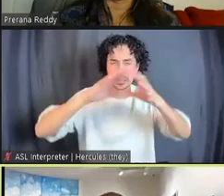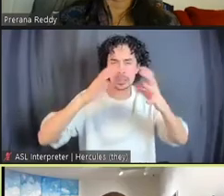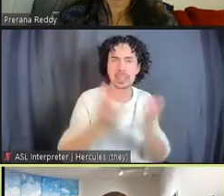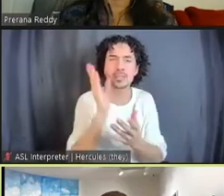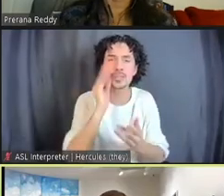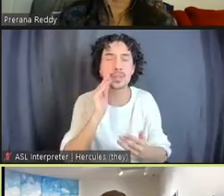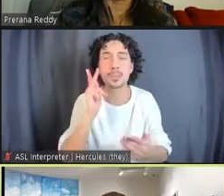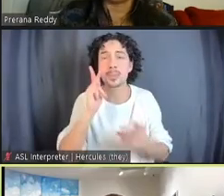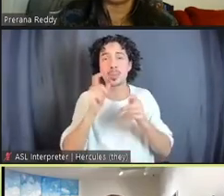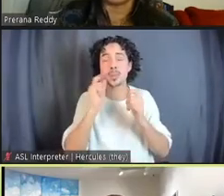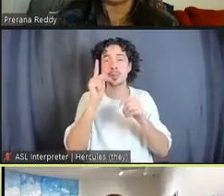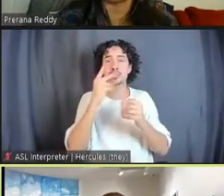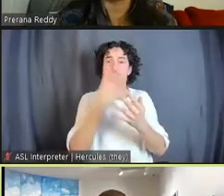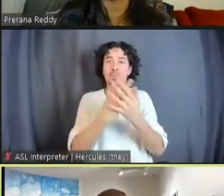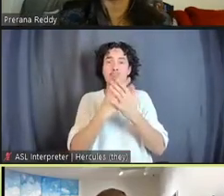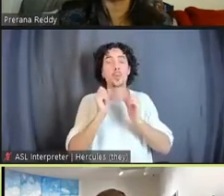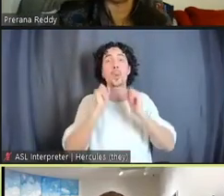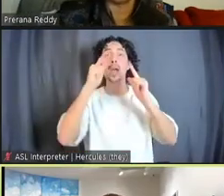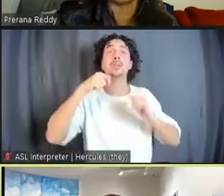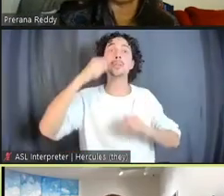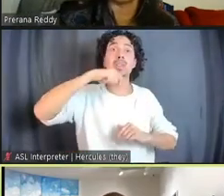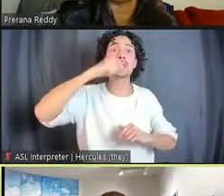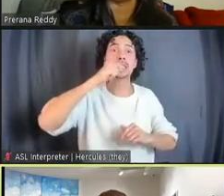teeth, they're being punished, they eat lunch, they're being punished, they're sleeping...